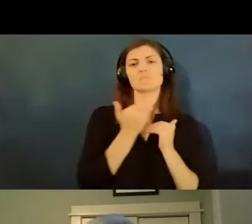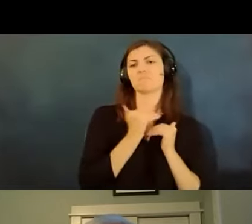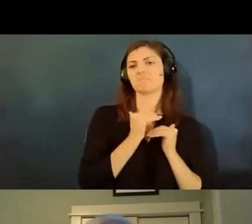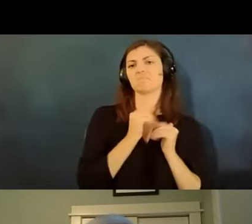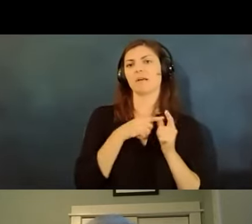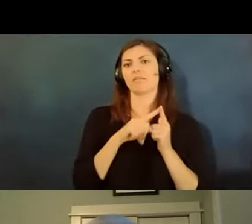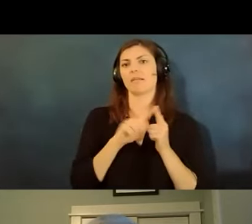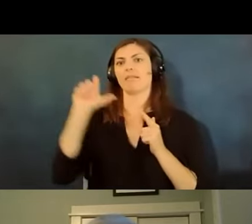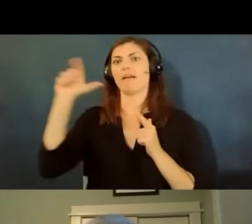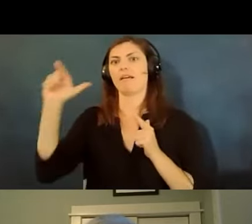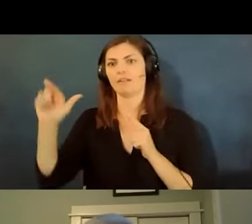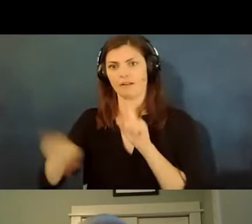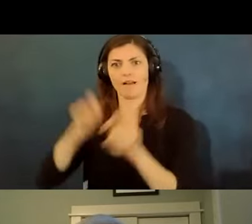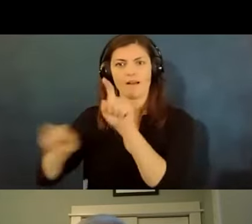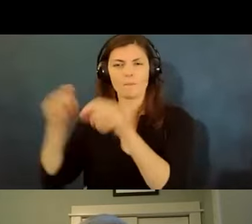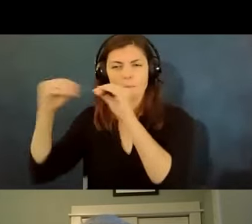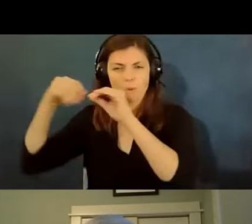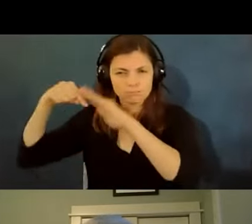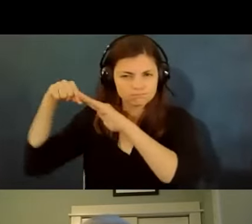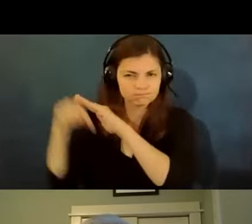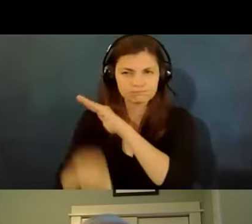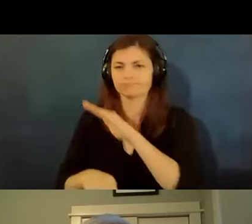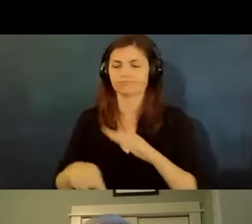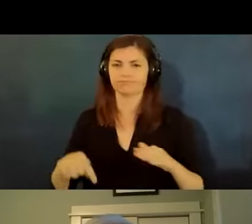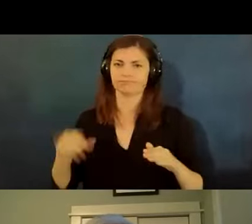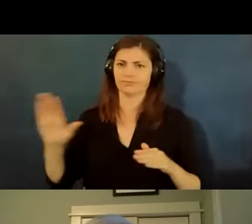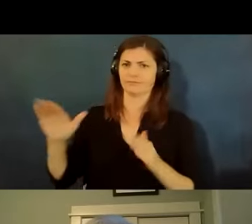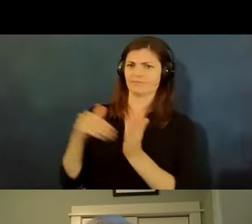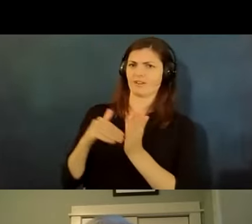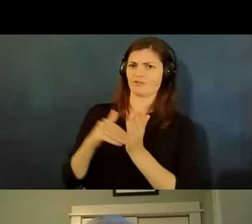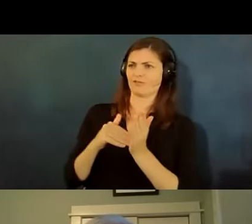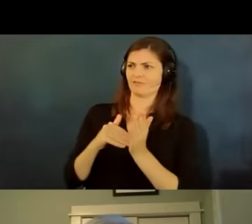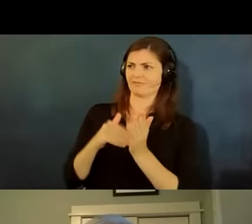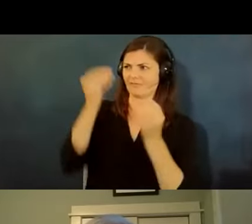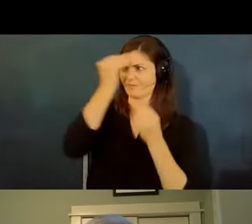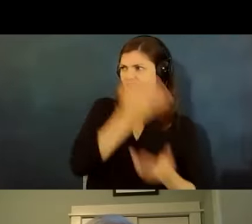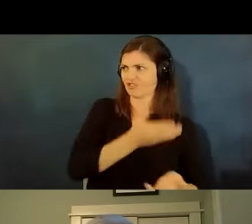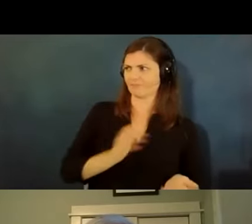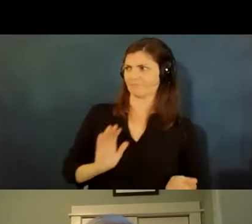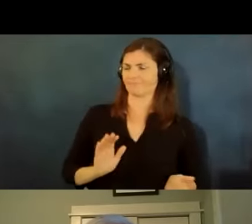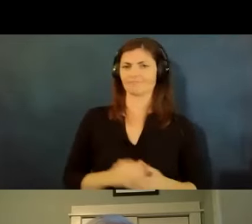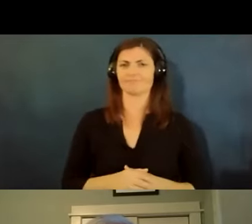any kind of medical condition or a why you know a wide breadth of medical conditions do you have